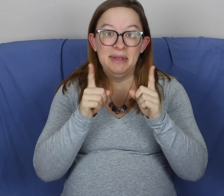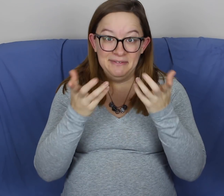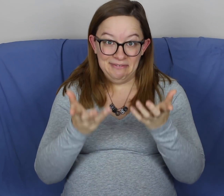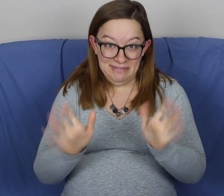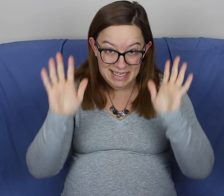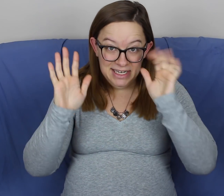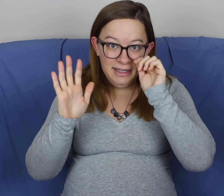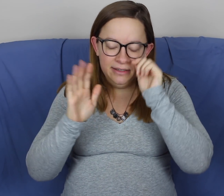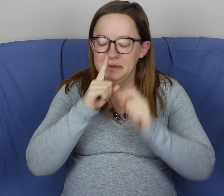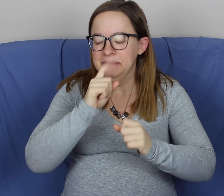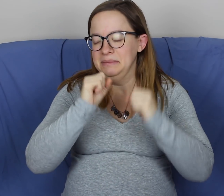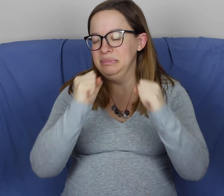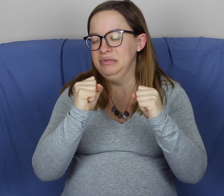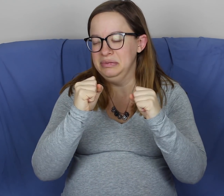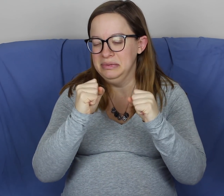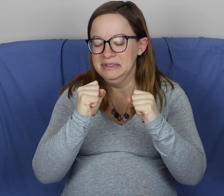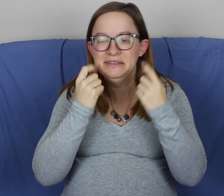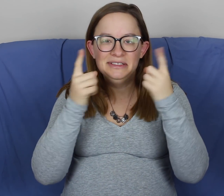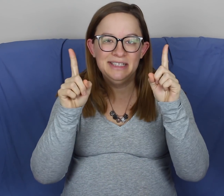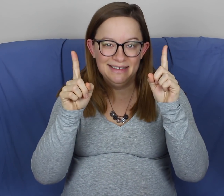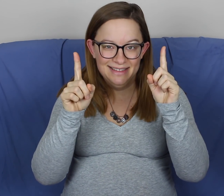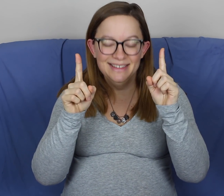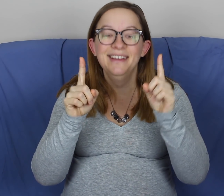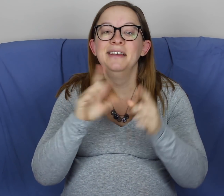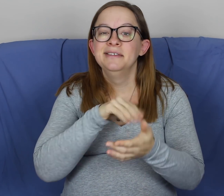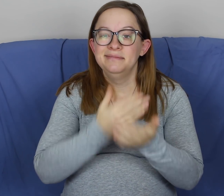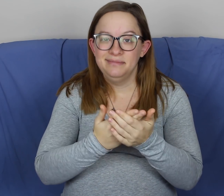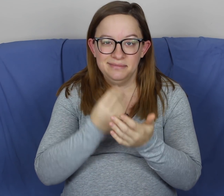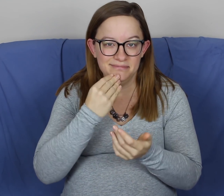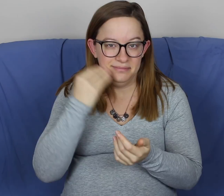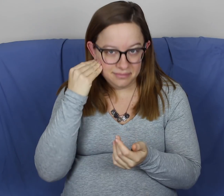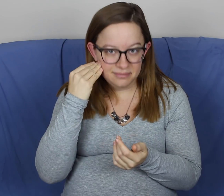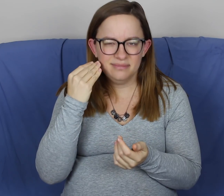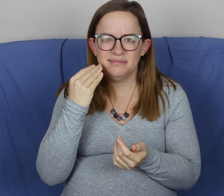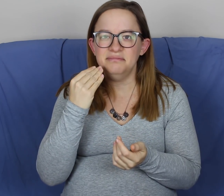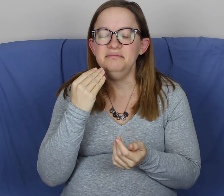Finally the movie got done. I was like YES! Did it! Got home...